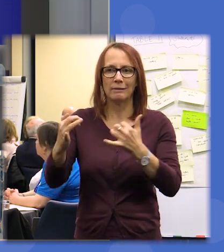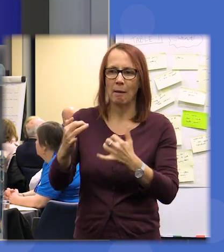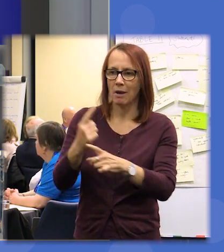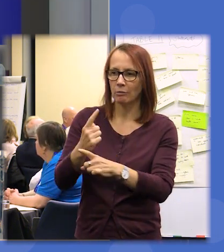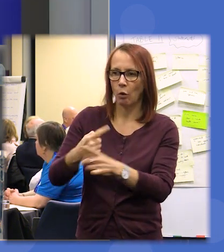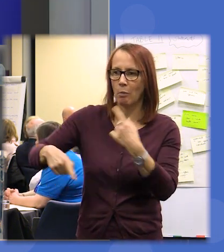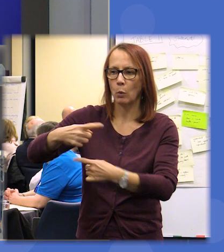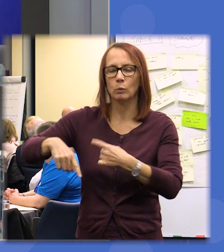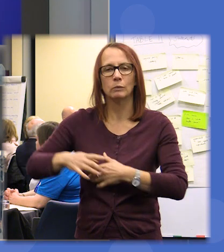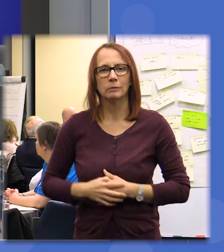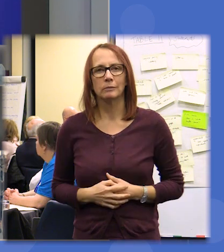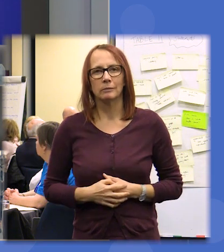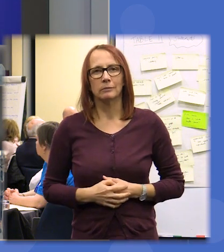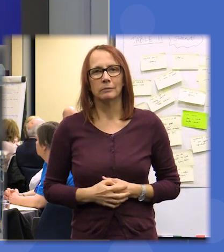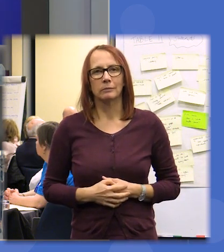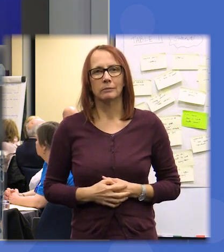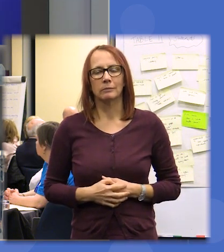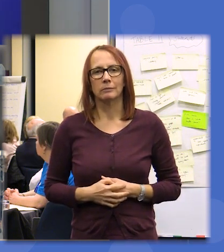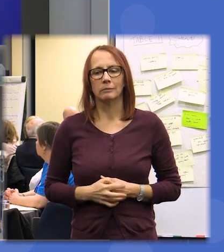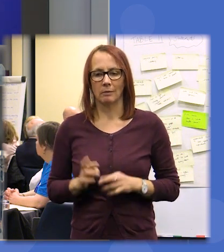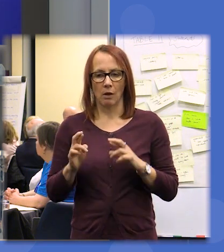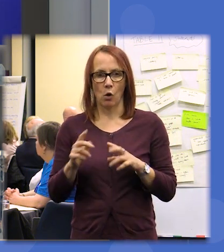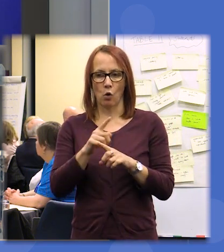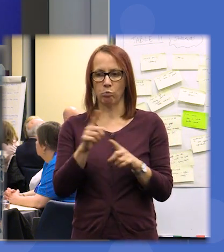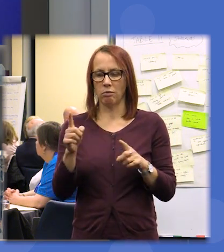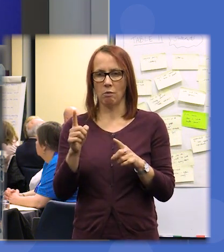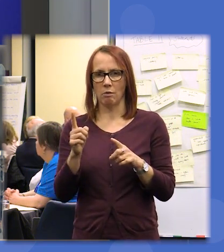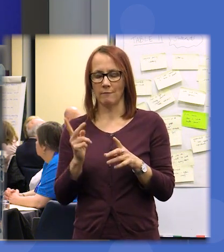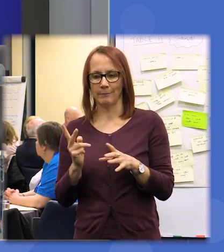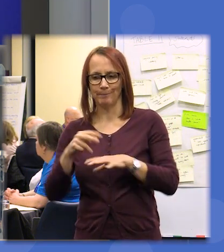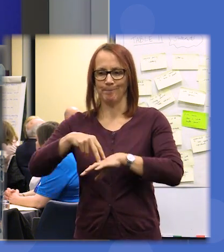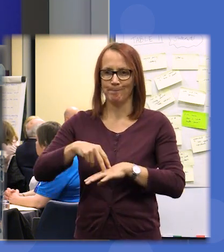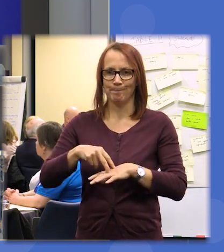you have really stepped up to the plate and really engaged with this process and